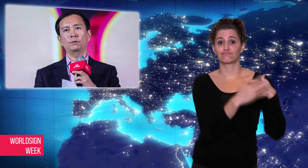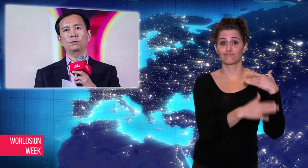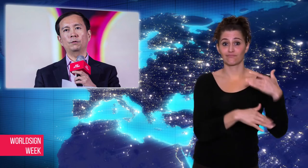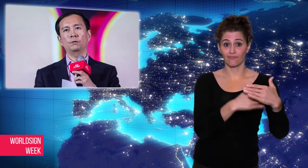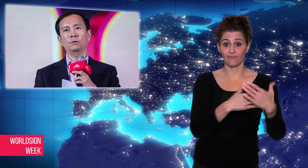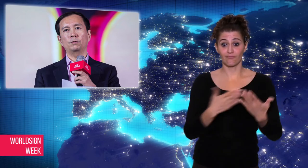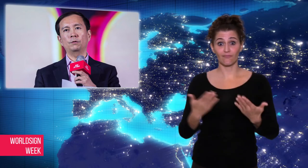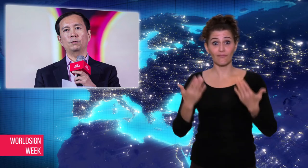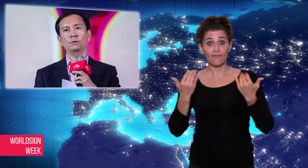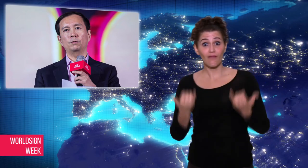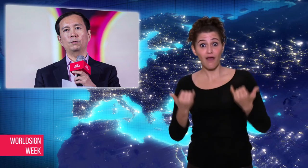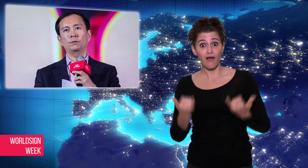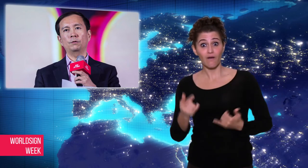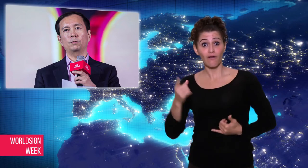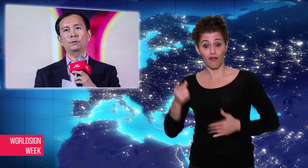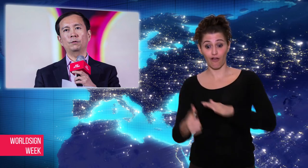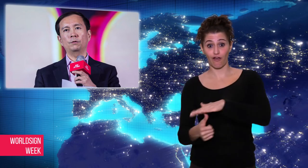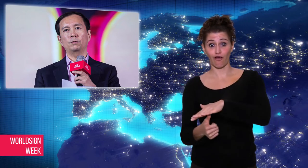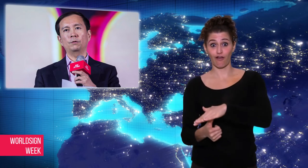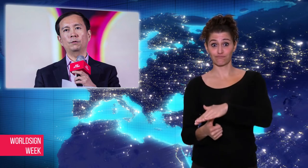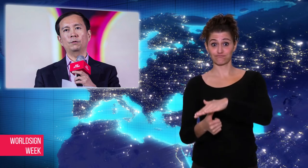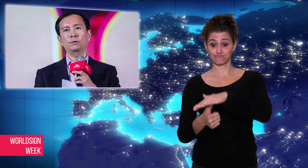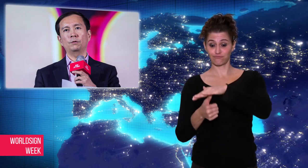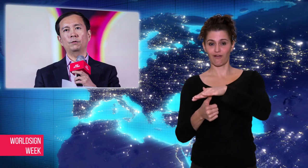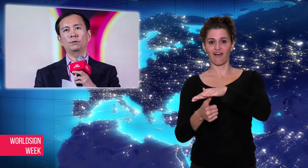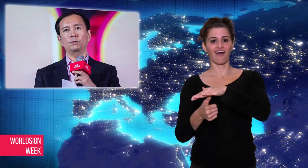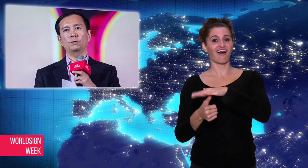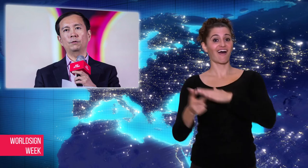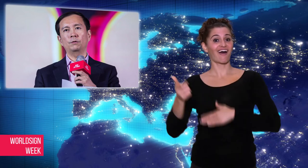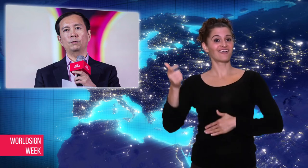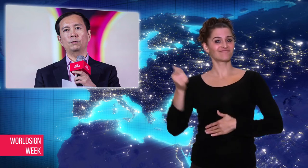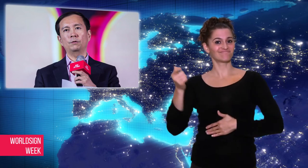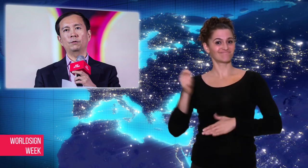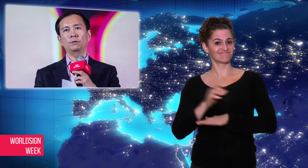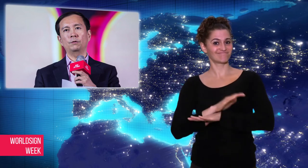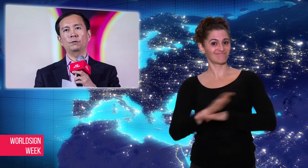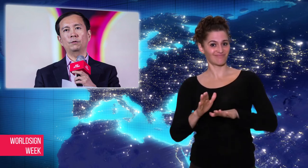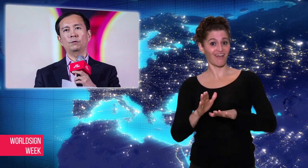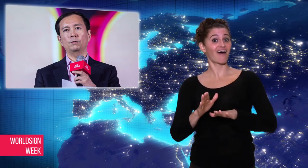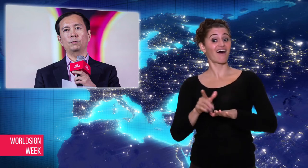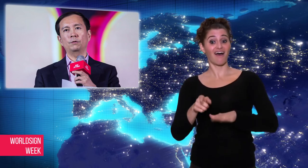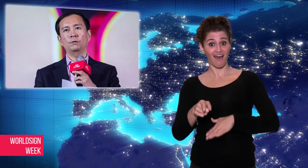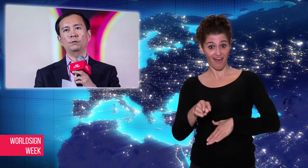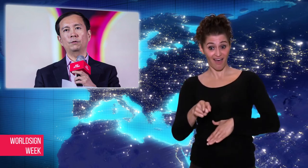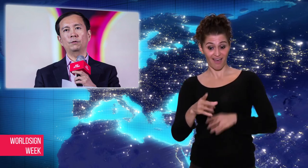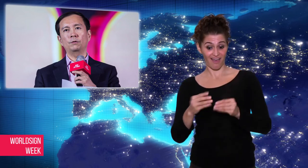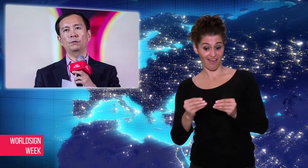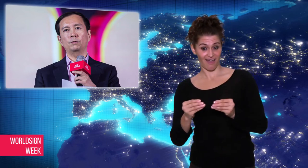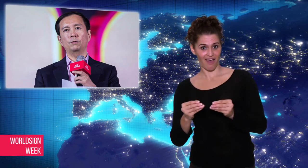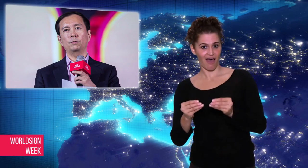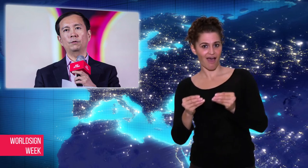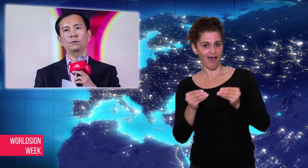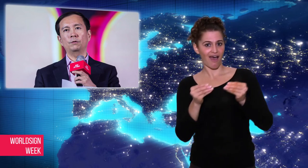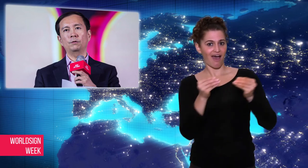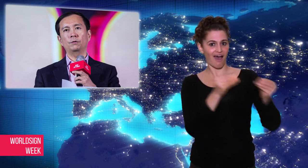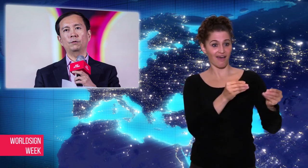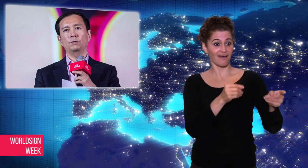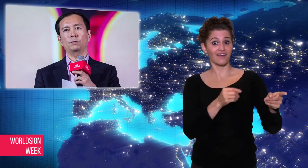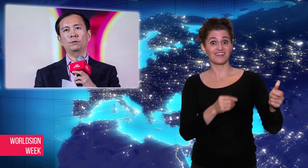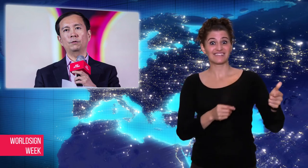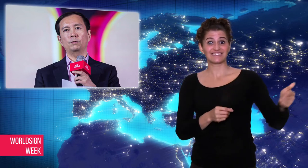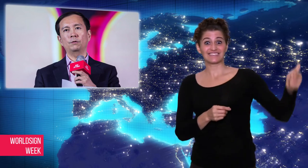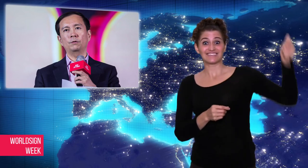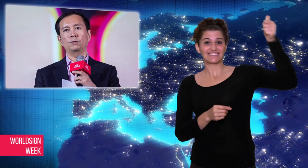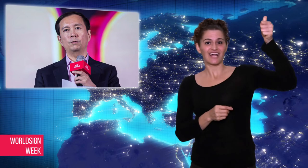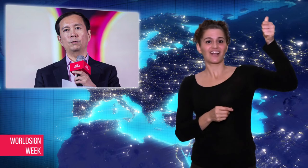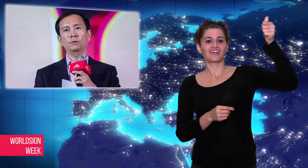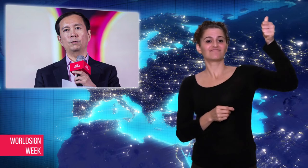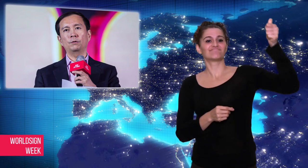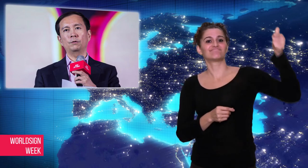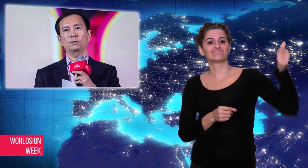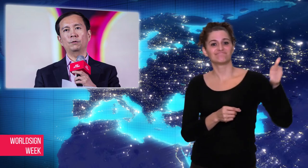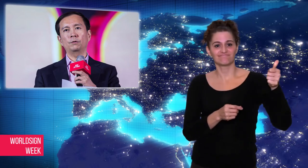group of 36 people with voting rights